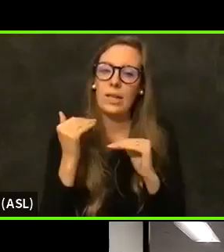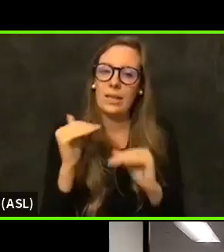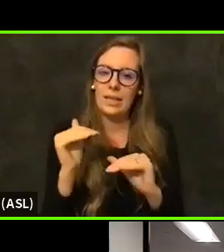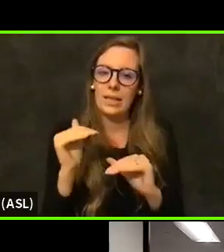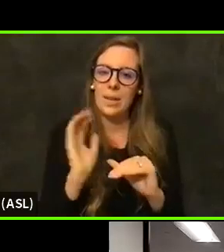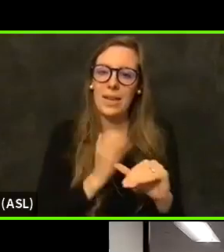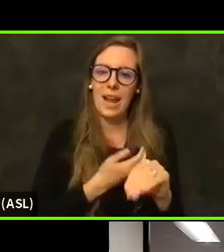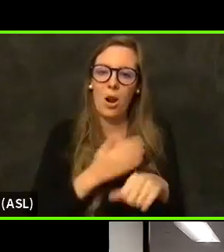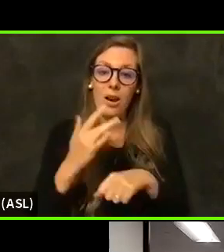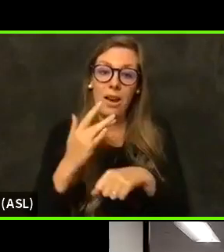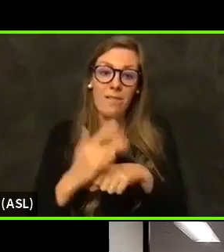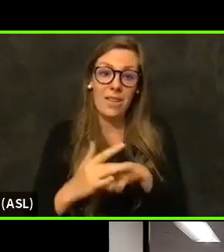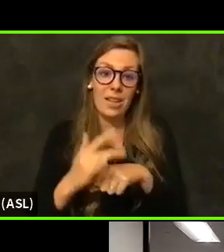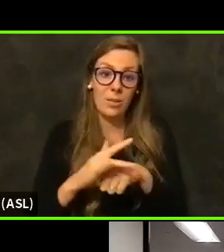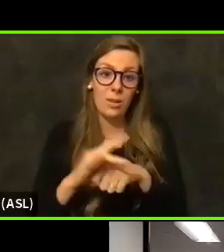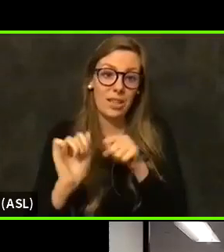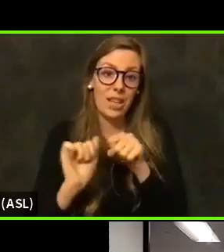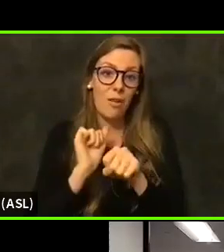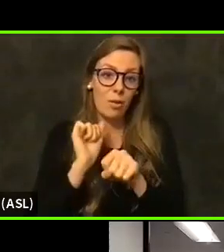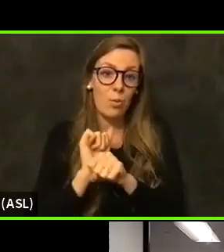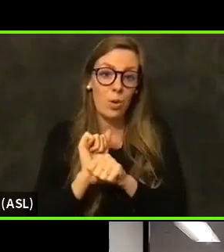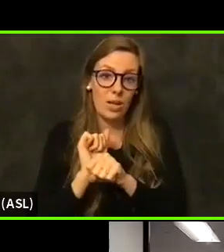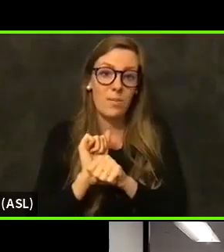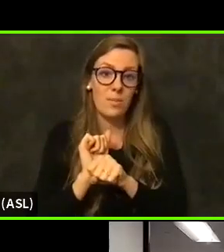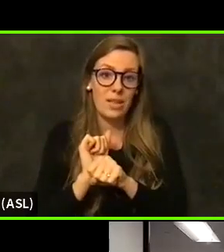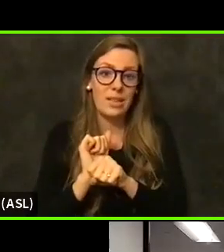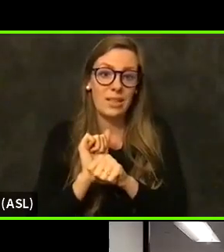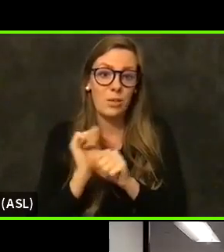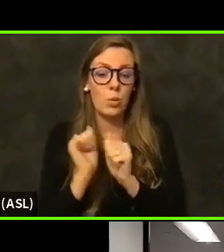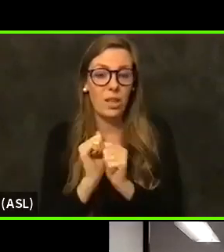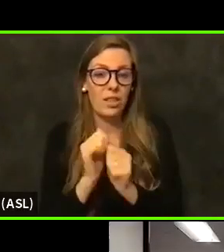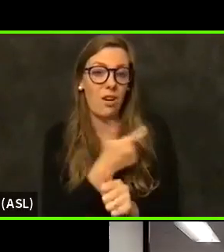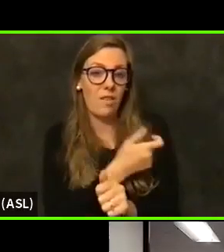to get appointments with our vaccine supplies completely tied.